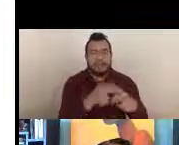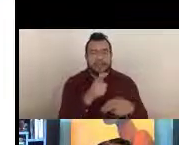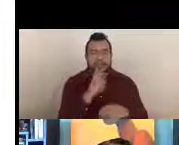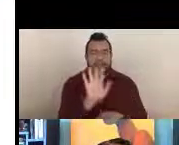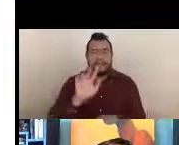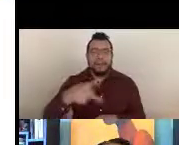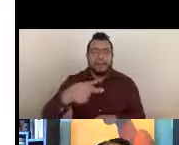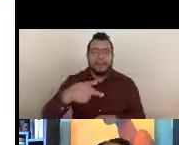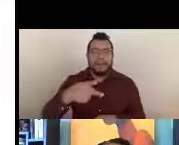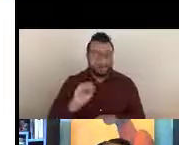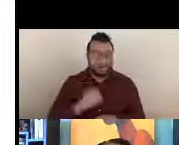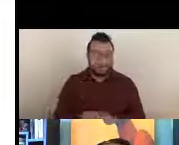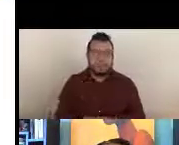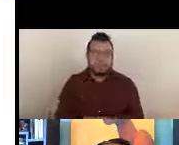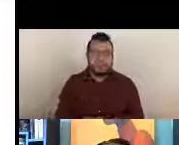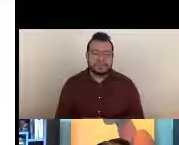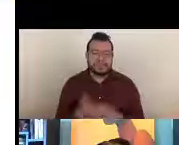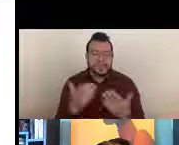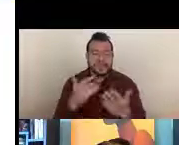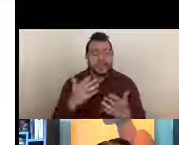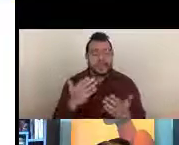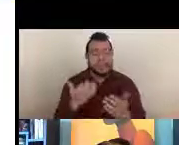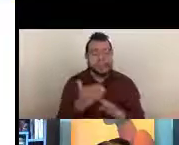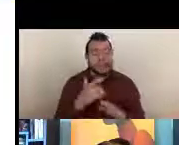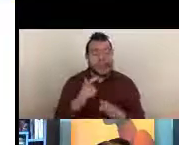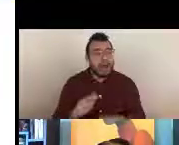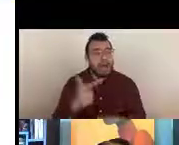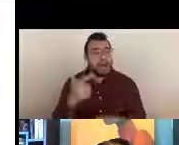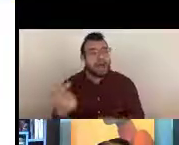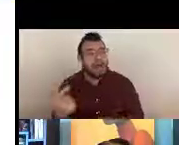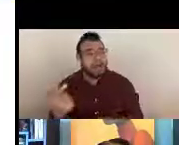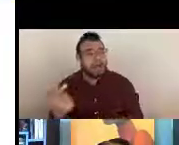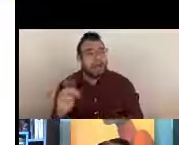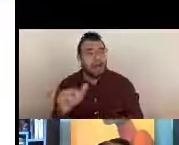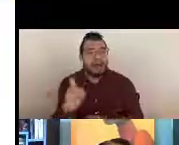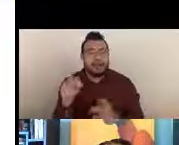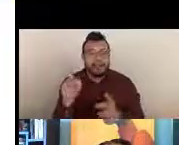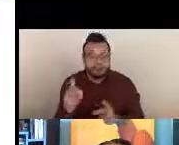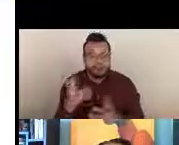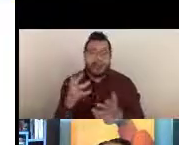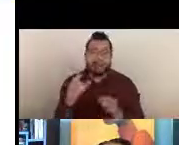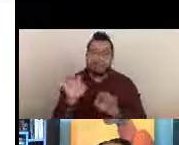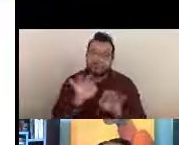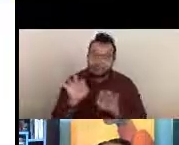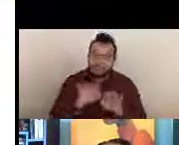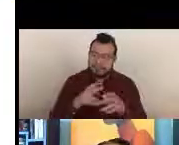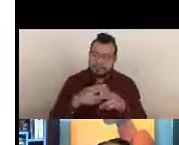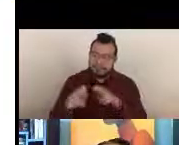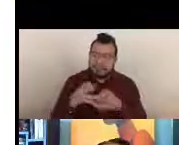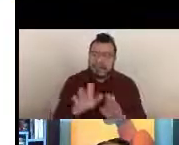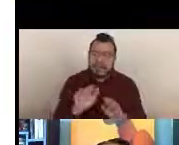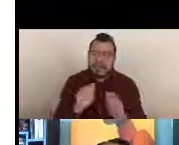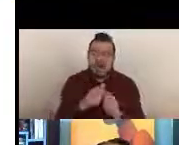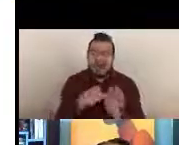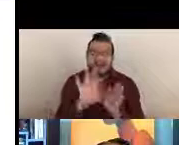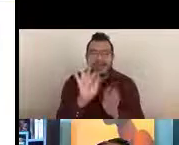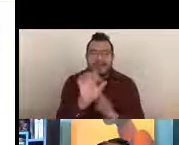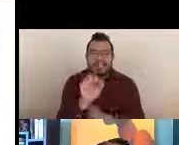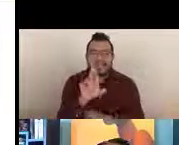Now before I hand over the baton, I want to briefly go over ways that you can find different Scientific Review Officers' contact information.